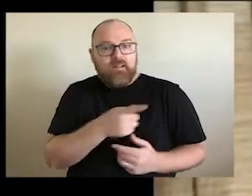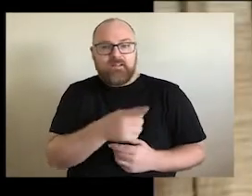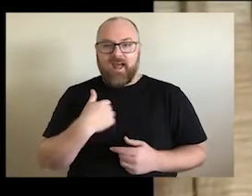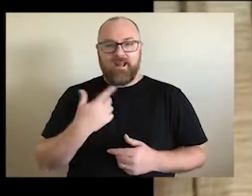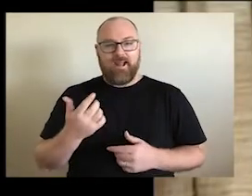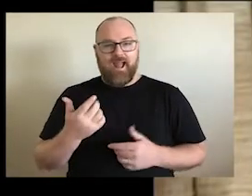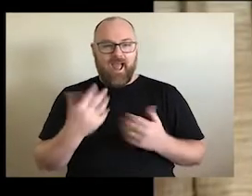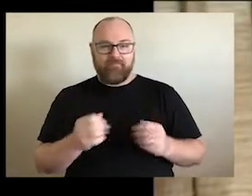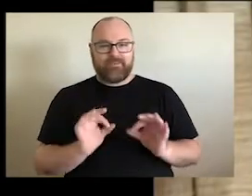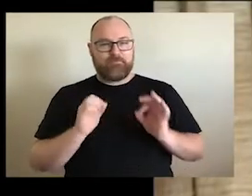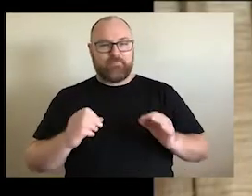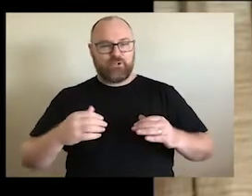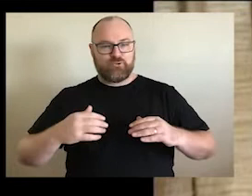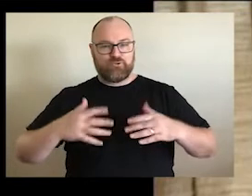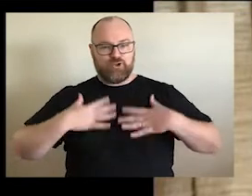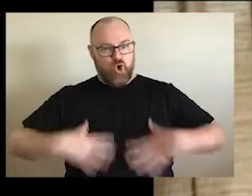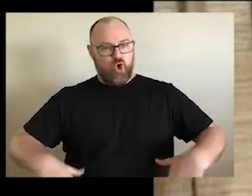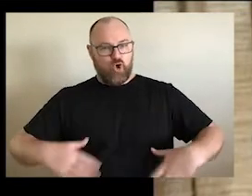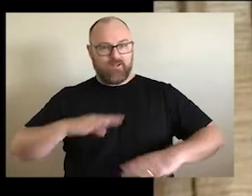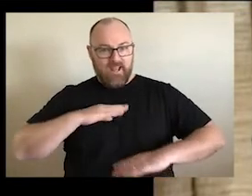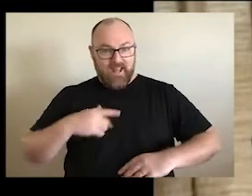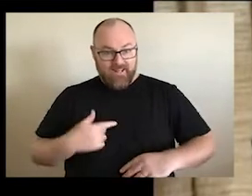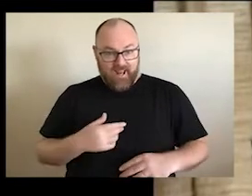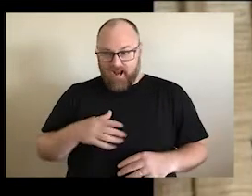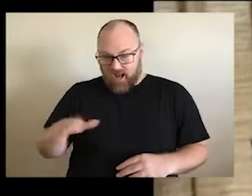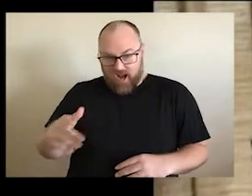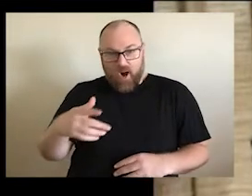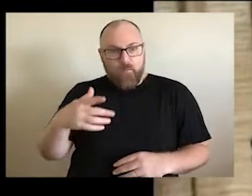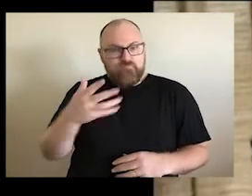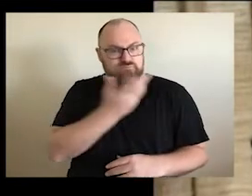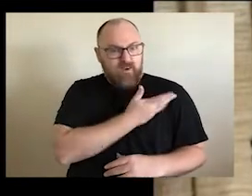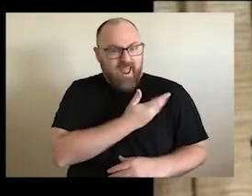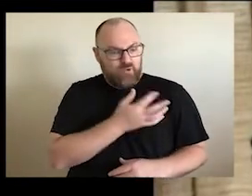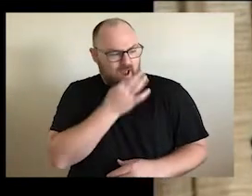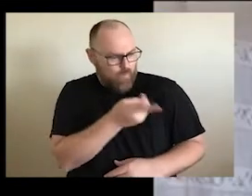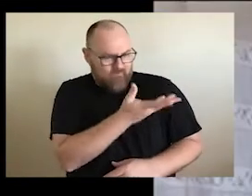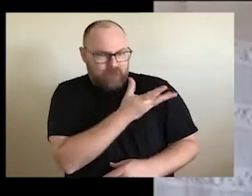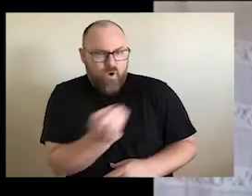t-shirt, which they bought from there and they were really proud. For people to ask them. Why did you get this t-shirt from? So each one